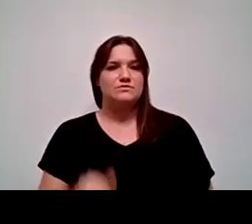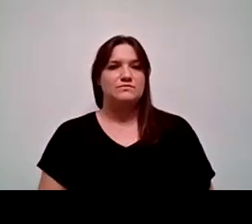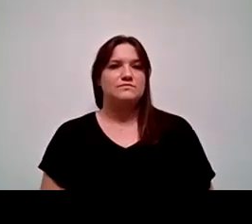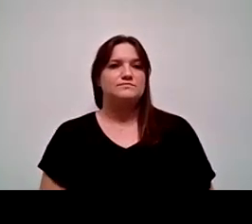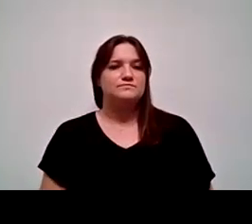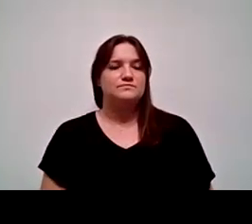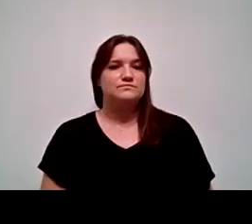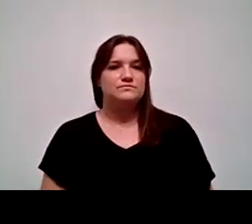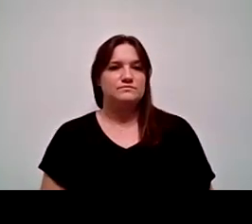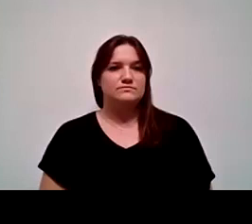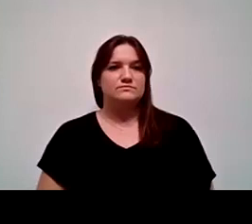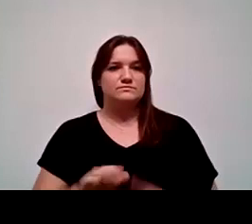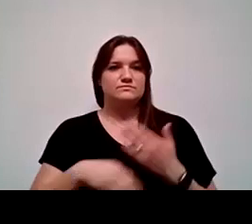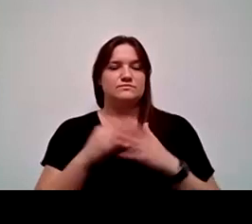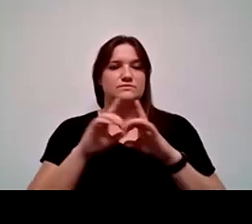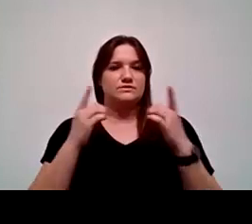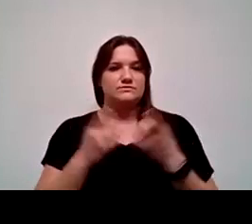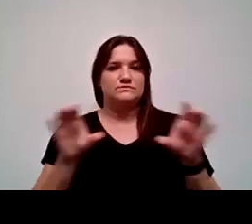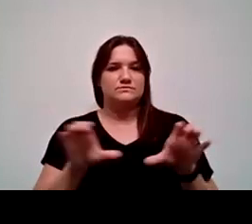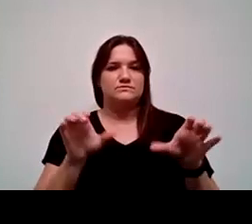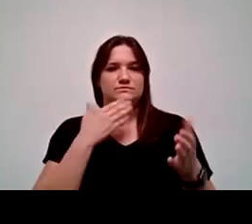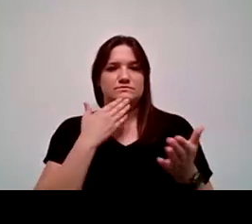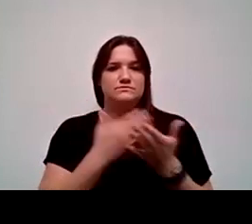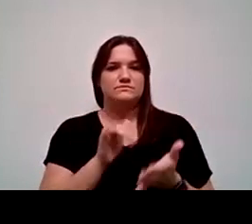I think the entire district is doing a very good job at doing that.